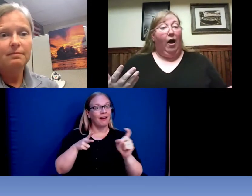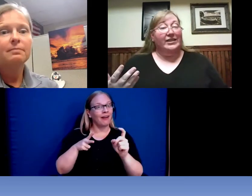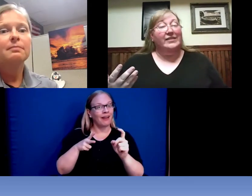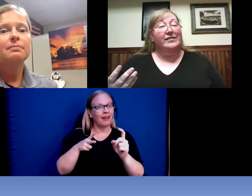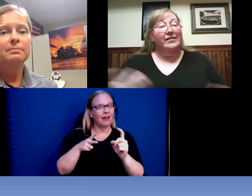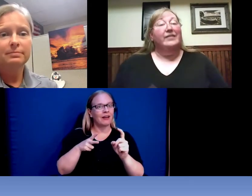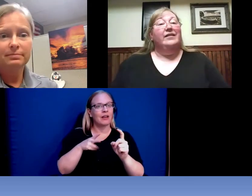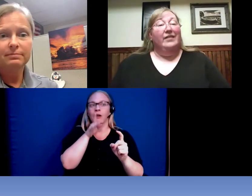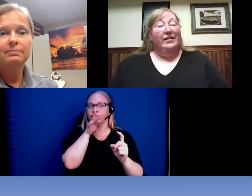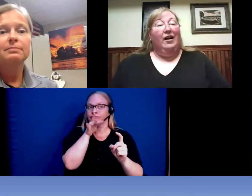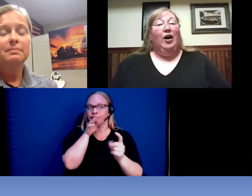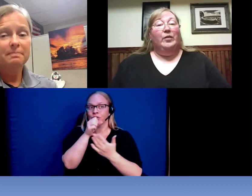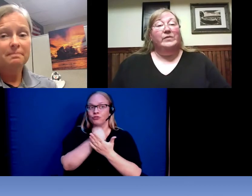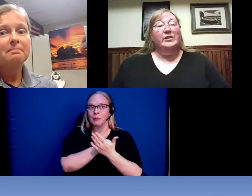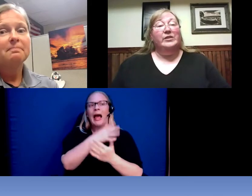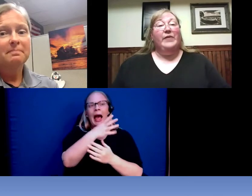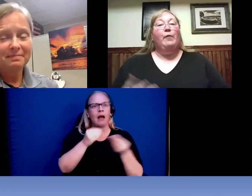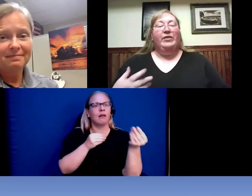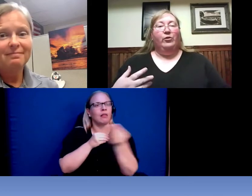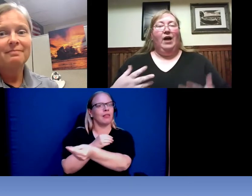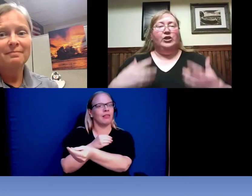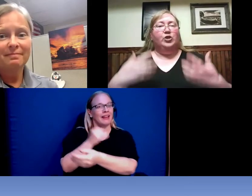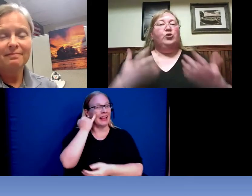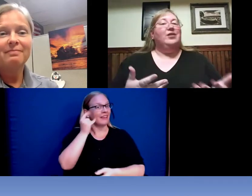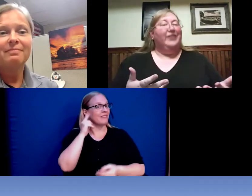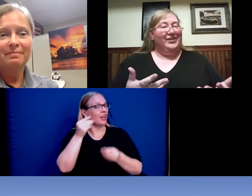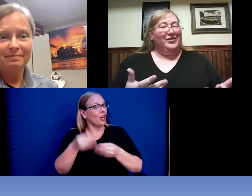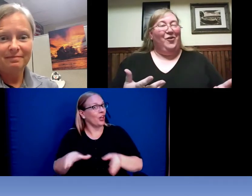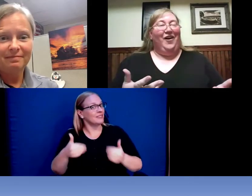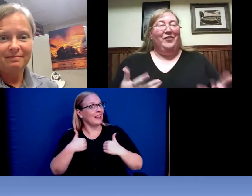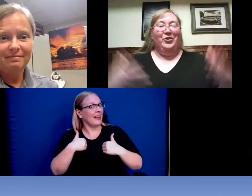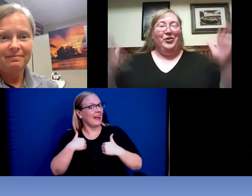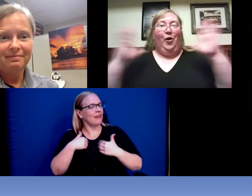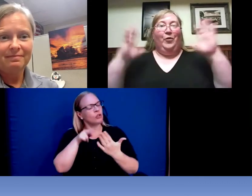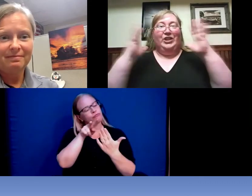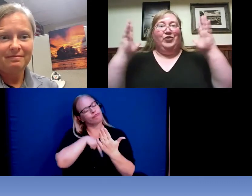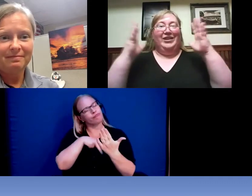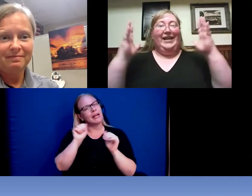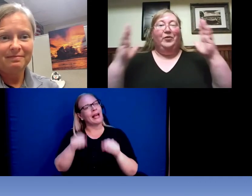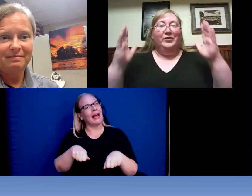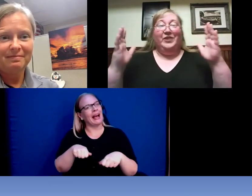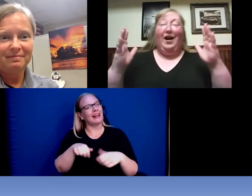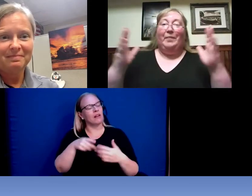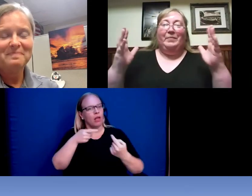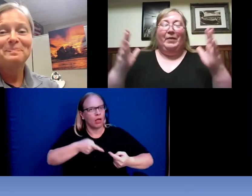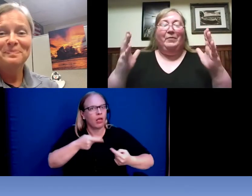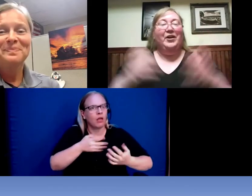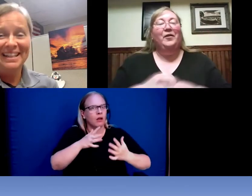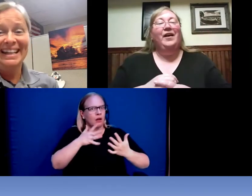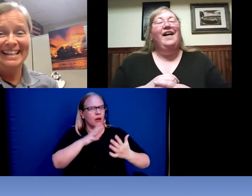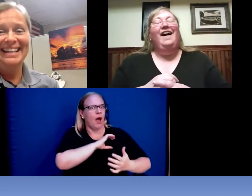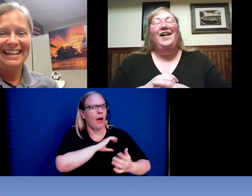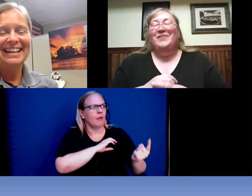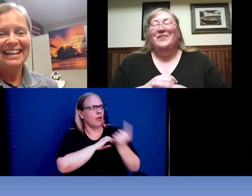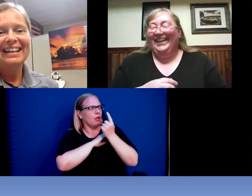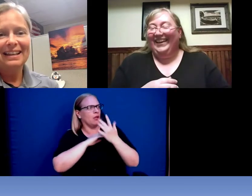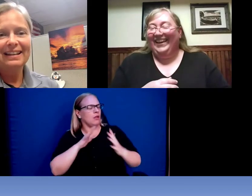. So, that way they are not struggling so hard when they are already stressed out there is a cop in my window.